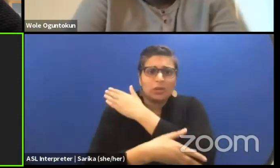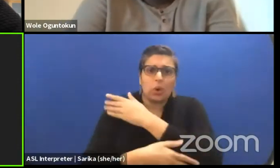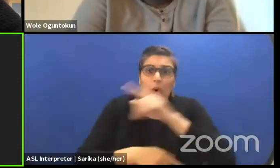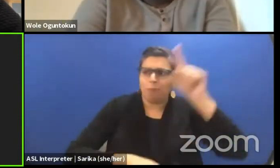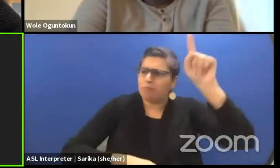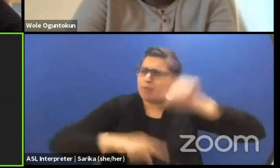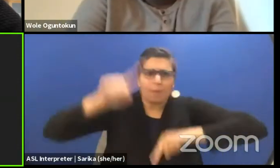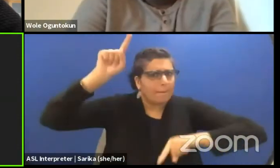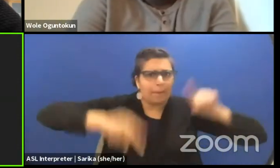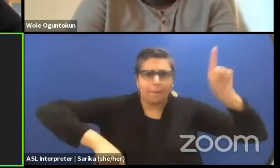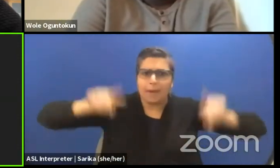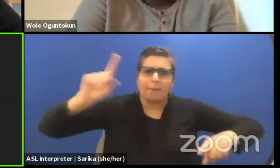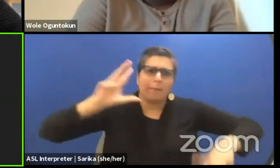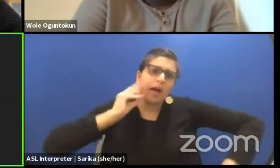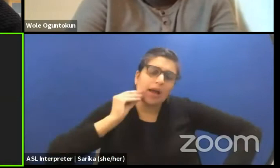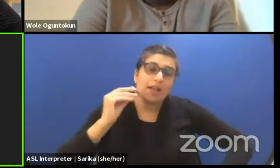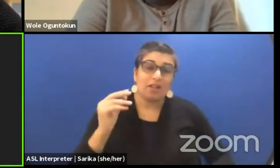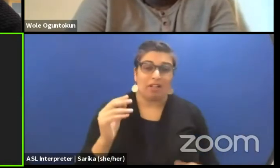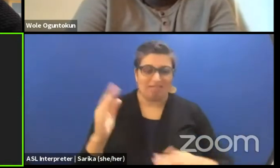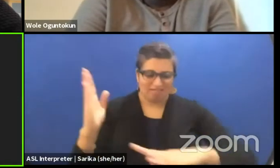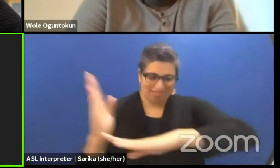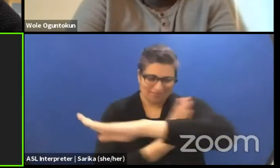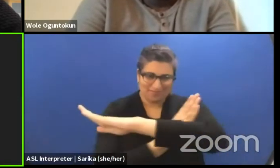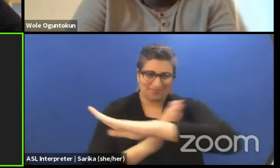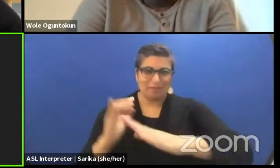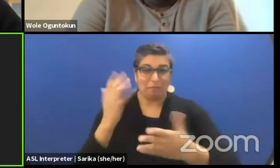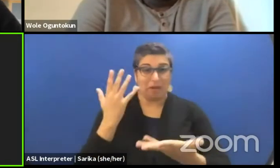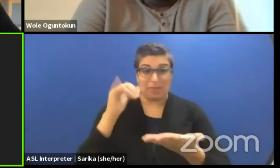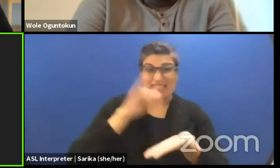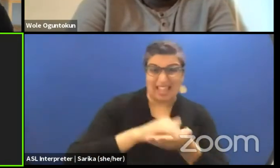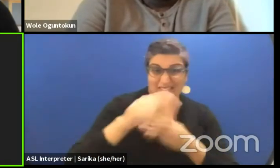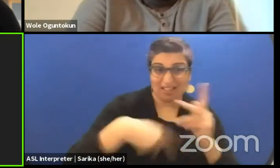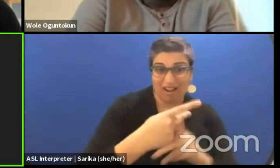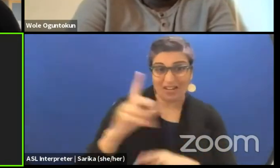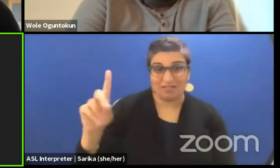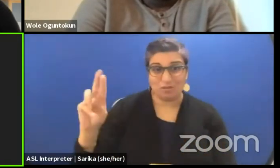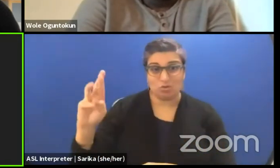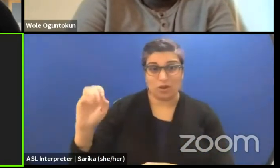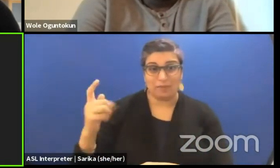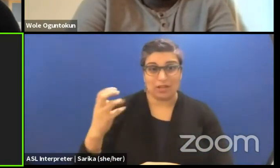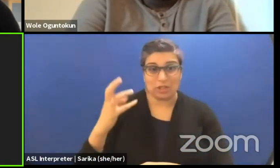So this nuance, maybe this is the dramaturgy that we need to think more of. This dramaturgy of nuance